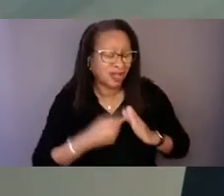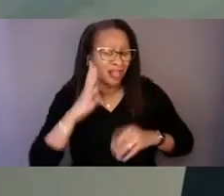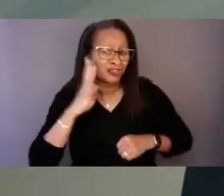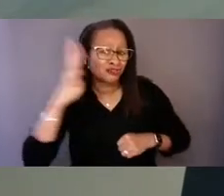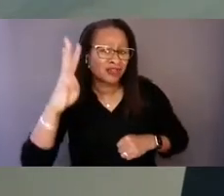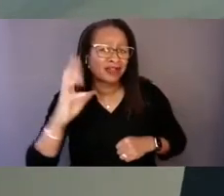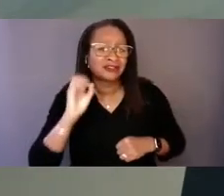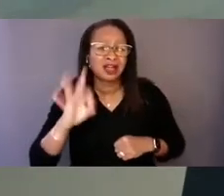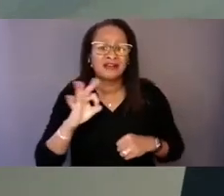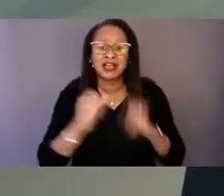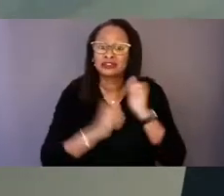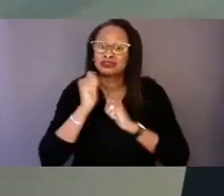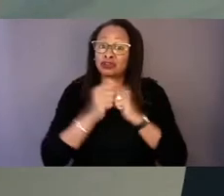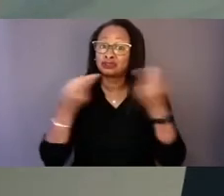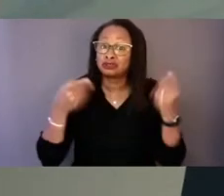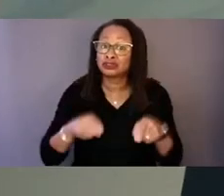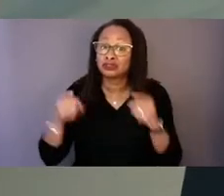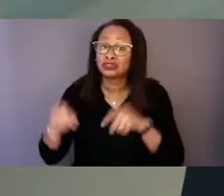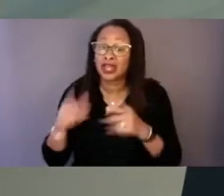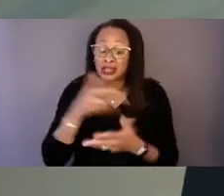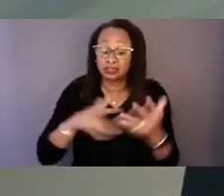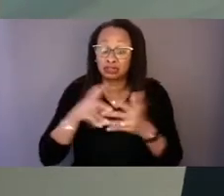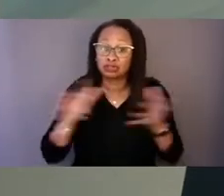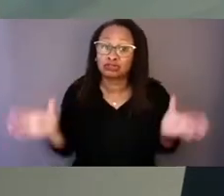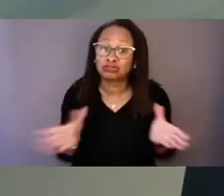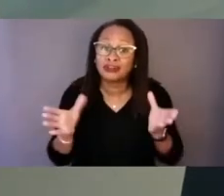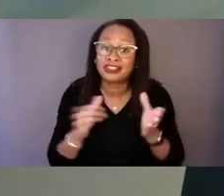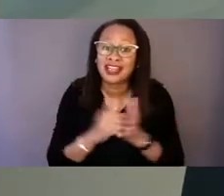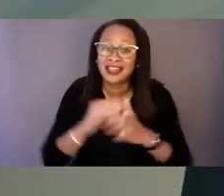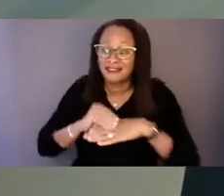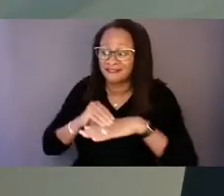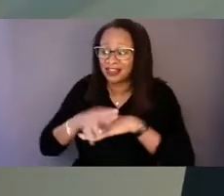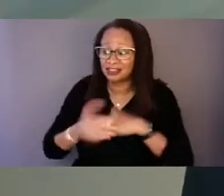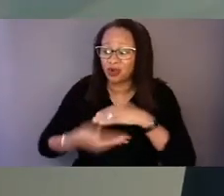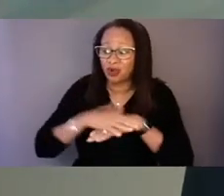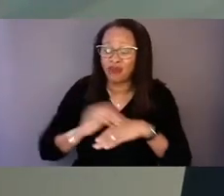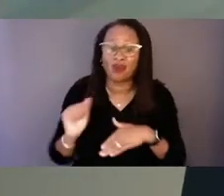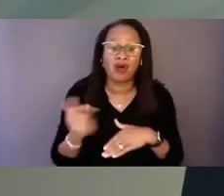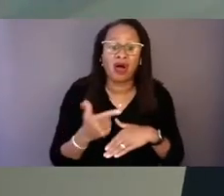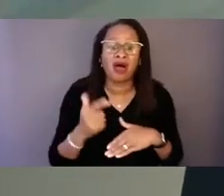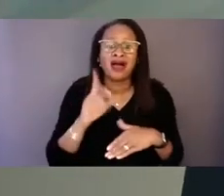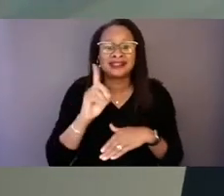and the social drivers that affect the overall dynamics of health and well-being.